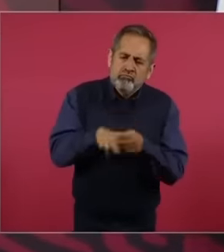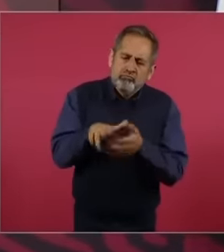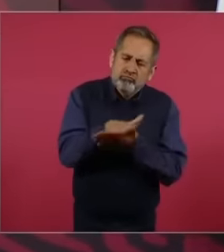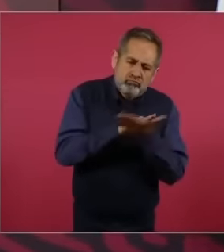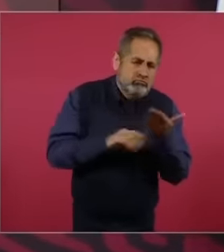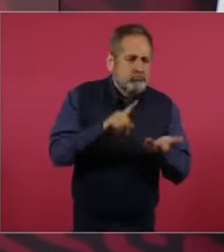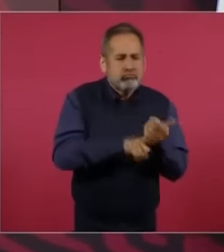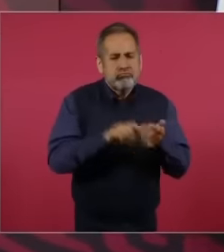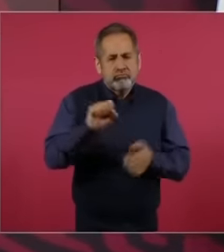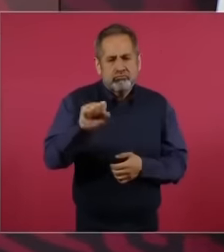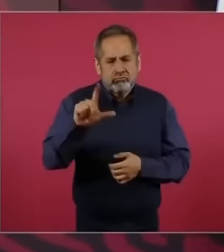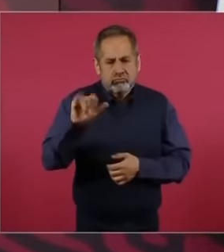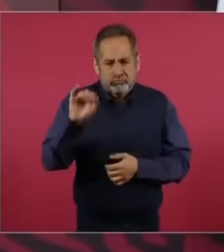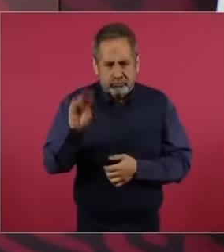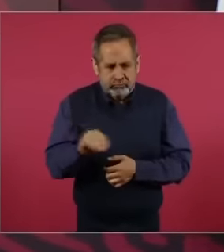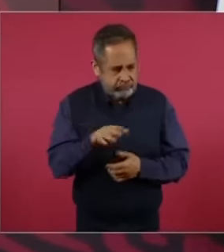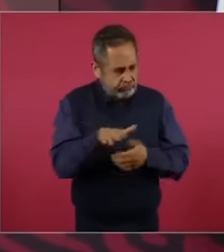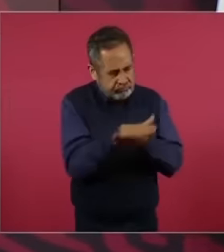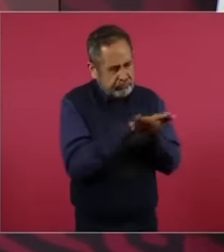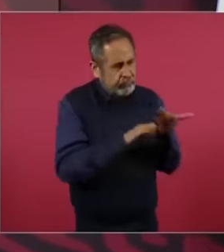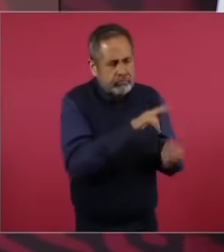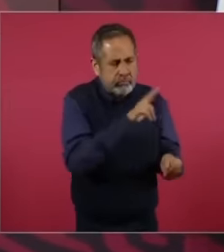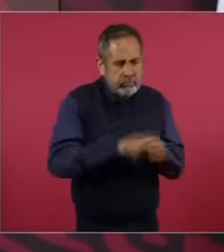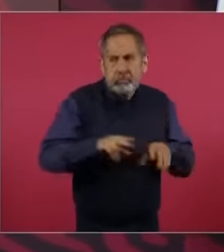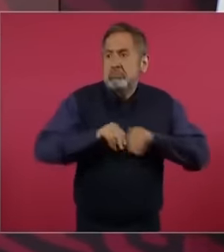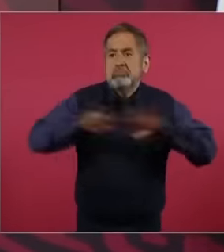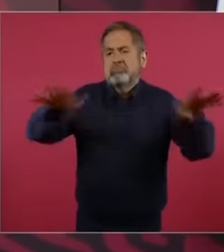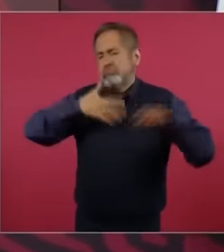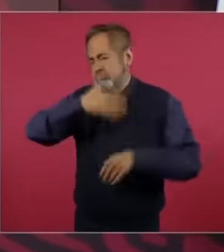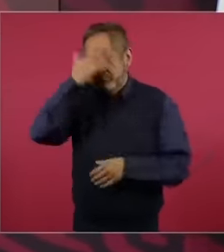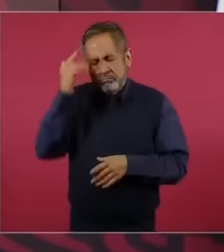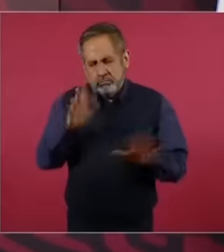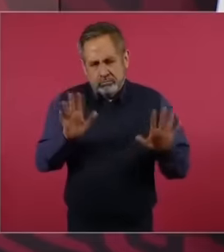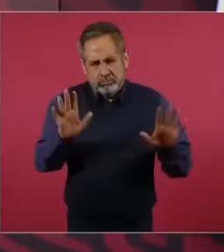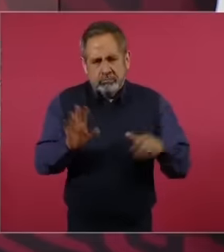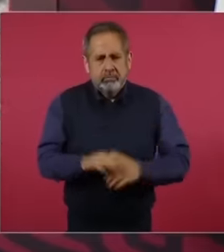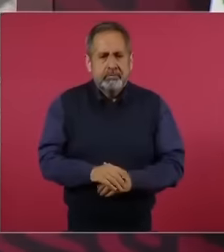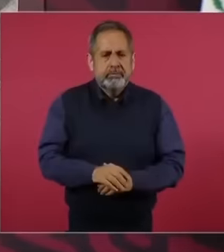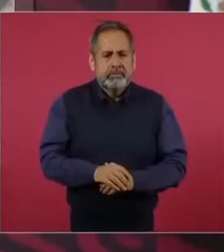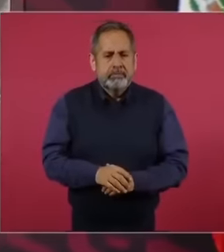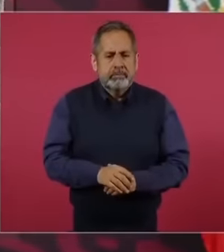That is not known because it is not